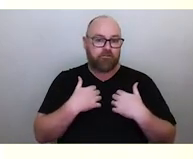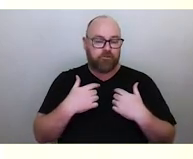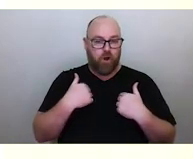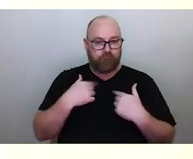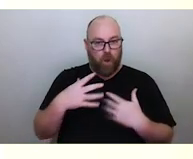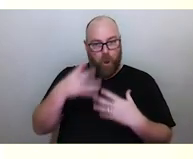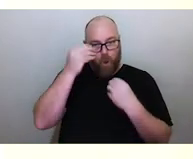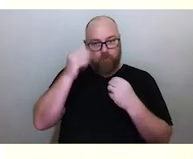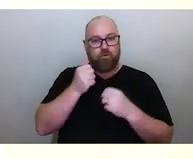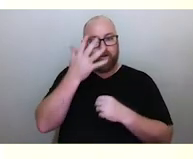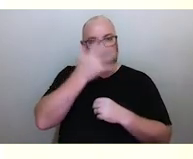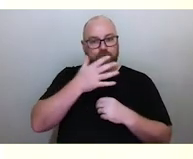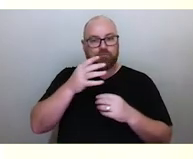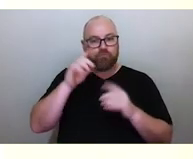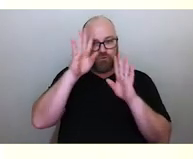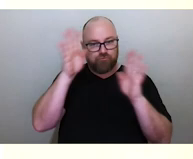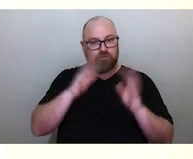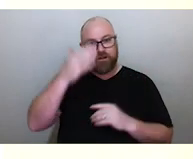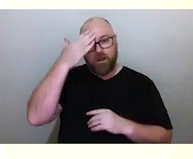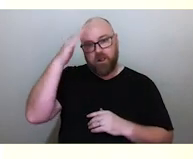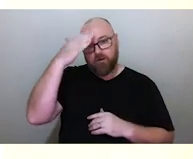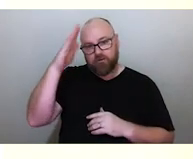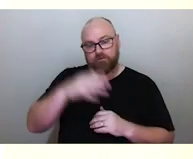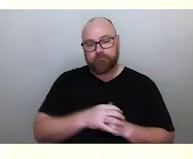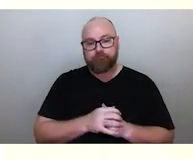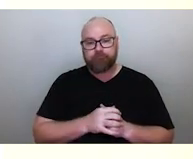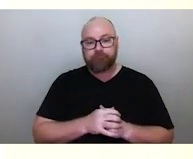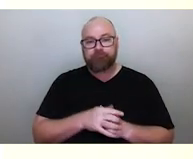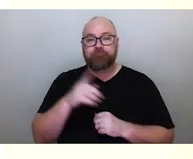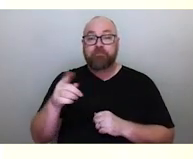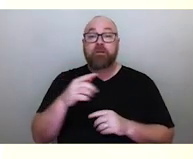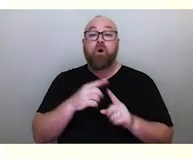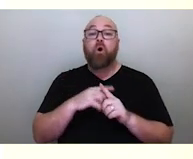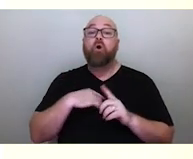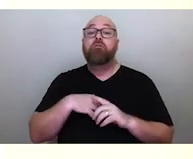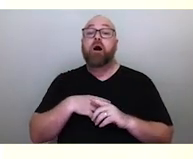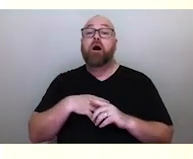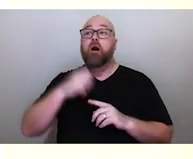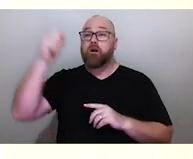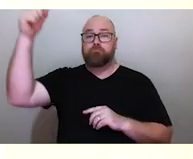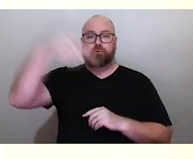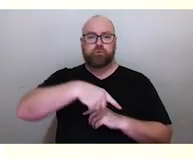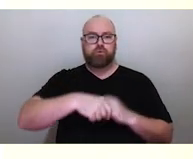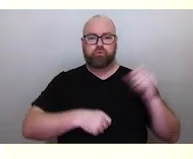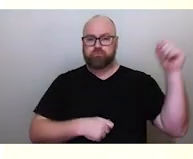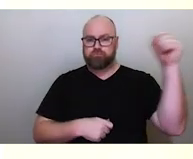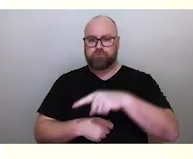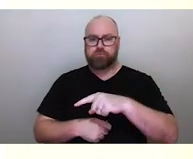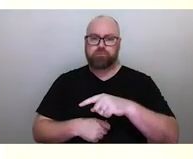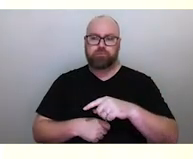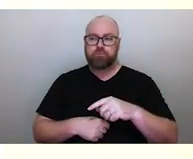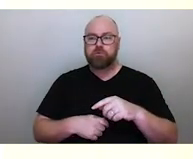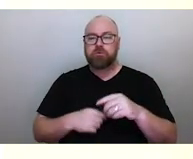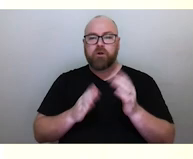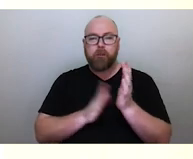as well as Aboriginal Elders across Australia. And that's about the shooting stars, these meteors, these fireballs and what they mean.